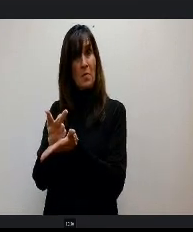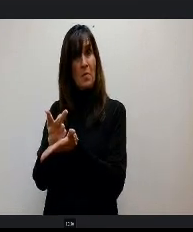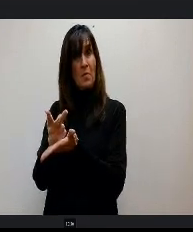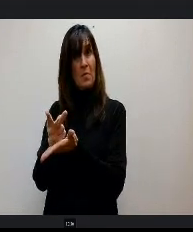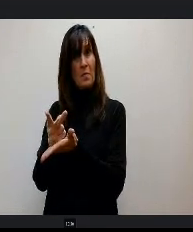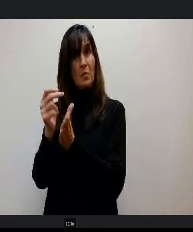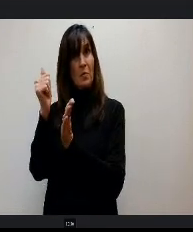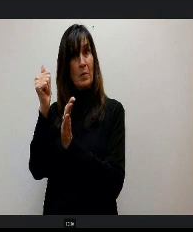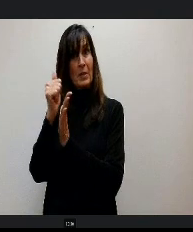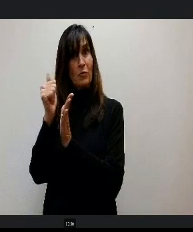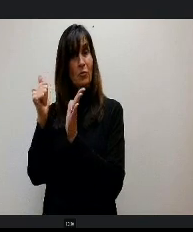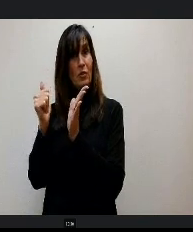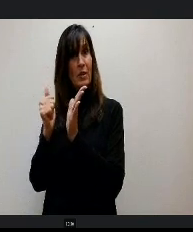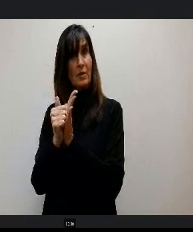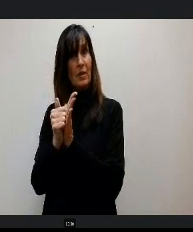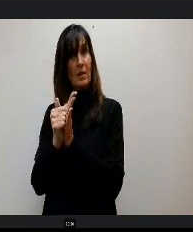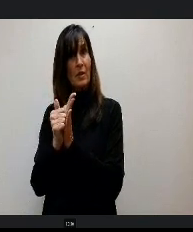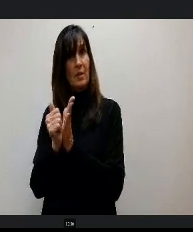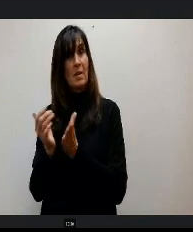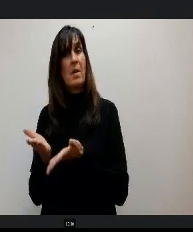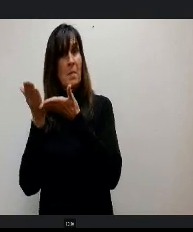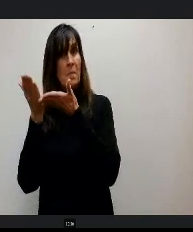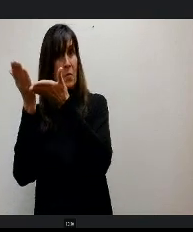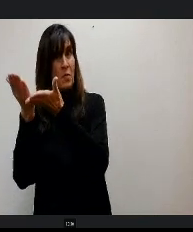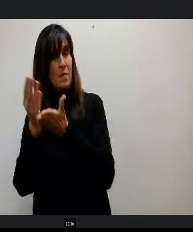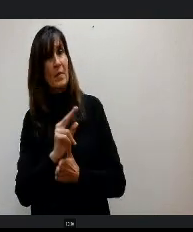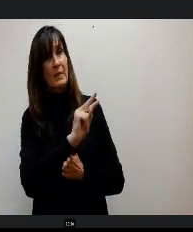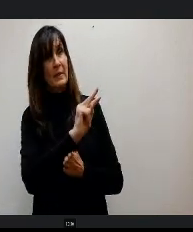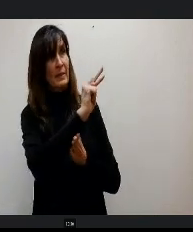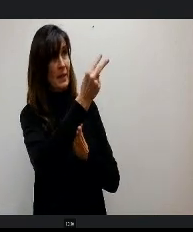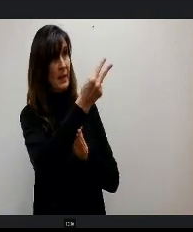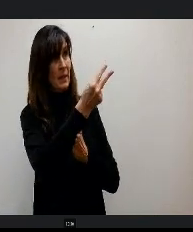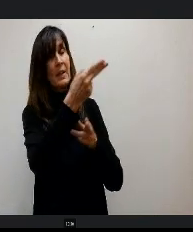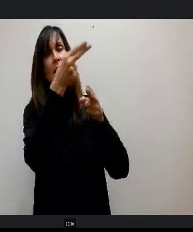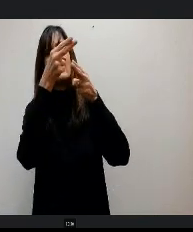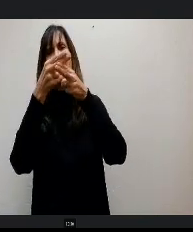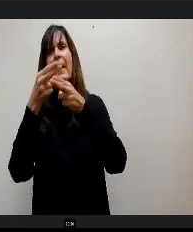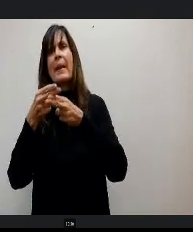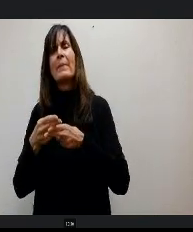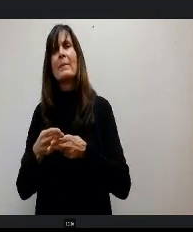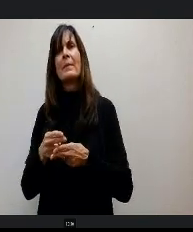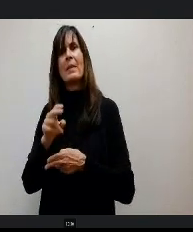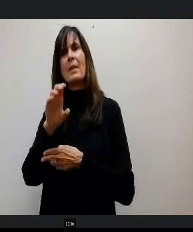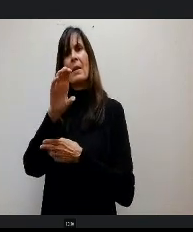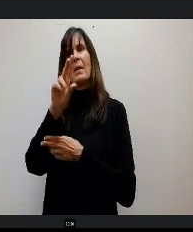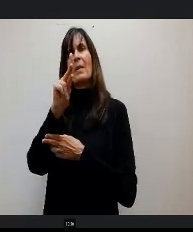Moved second roll call please. Mrs. Konz, aye. Mrs.